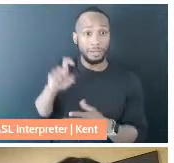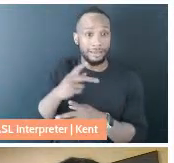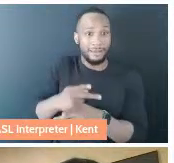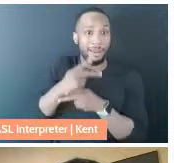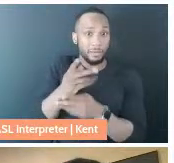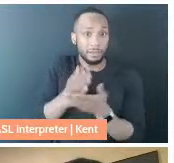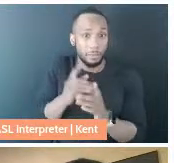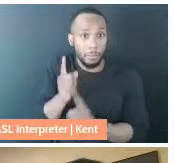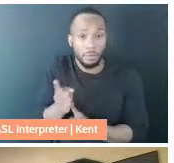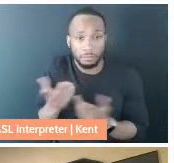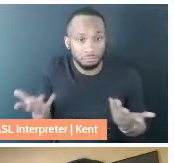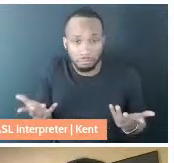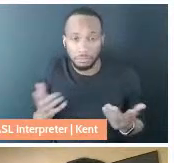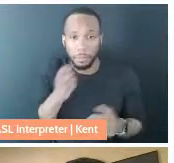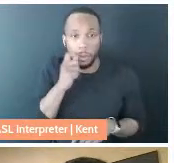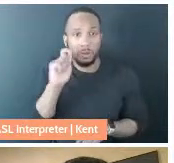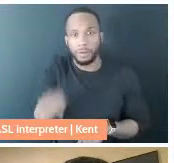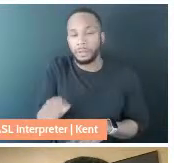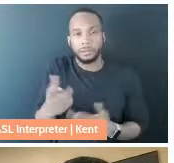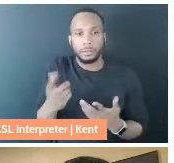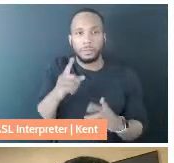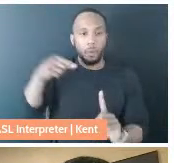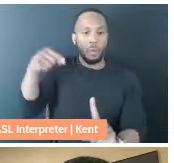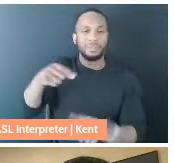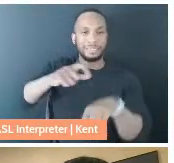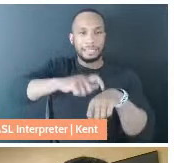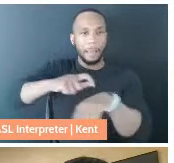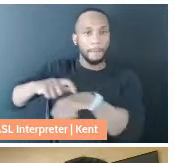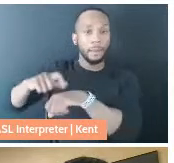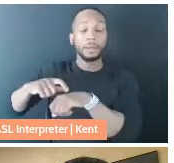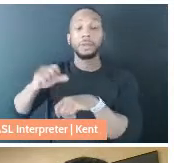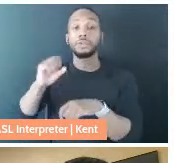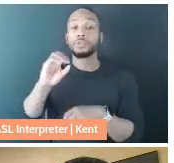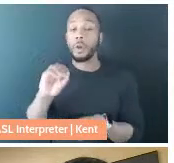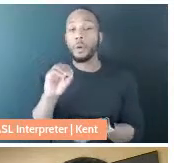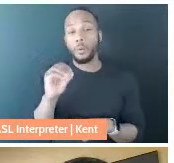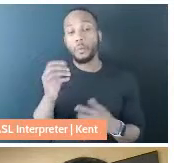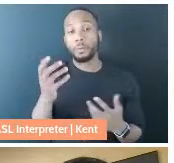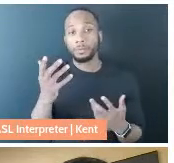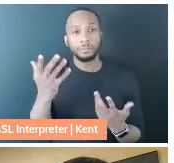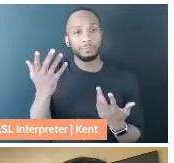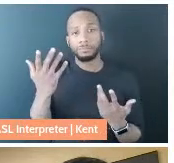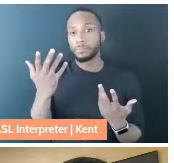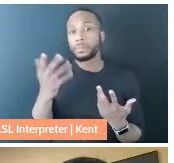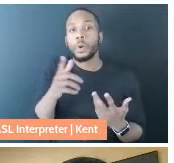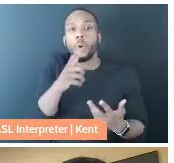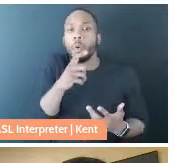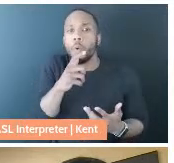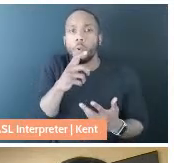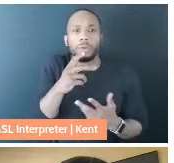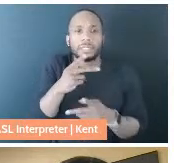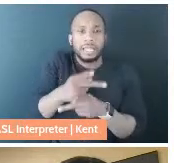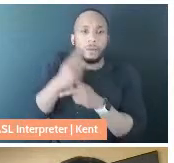It's just really a matter of timing. And so just to say who has cared for you these past two years,